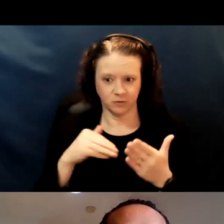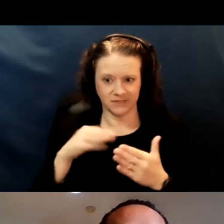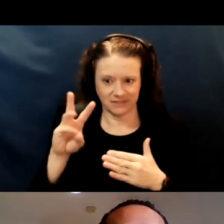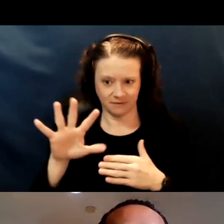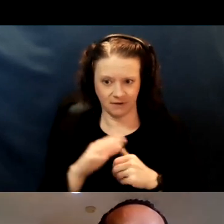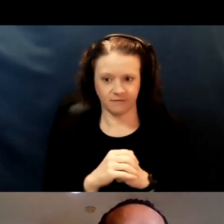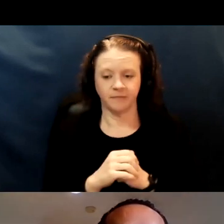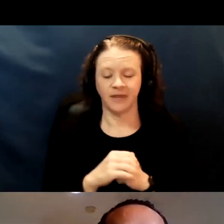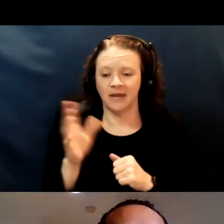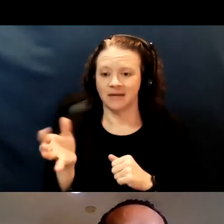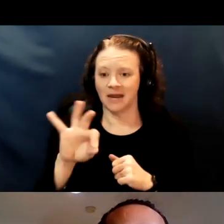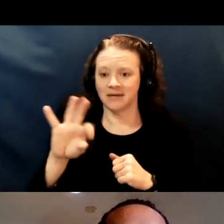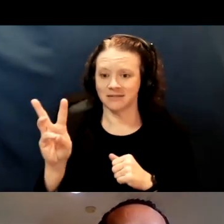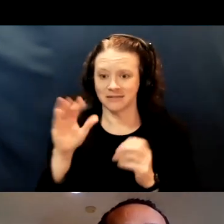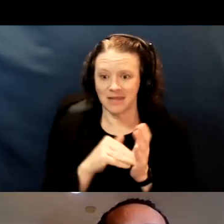96,000 of those are people over the age of 75.